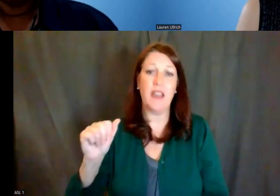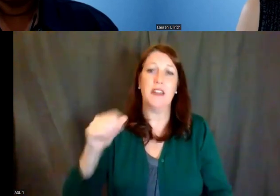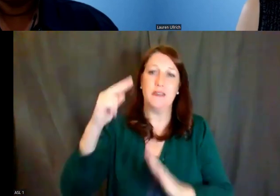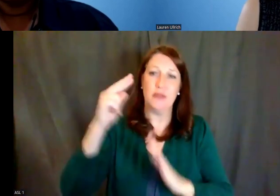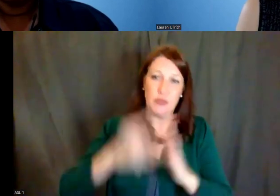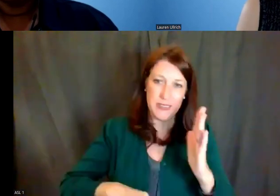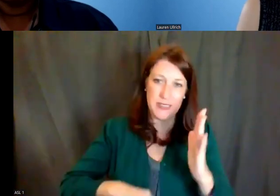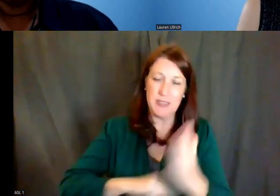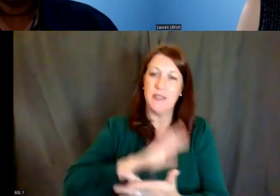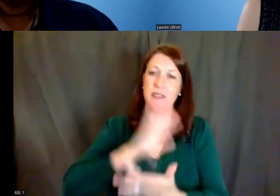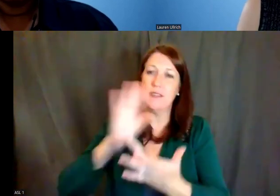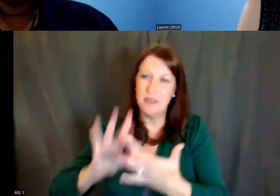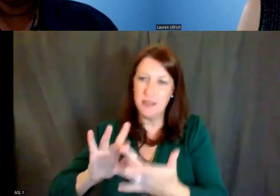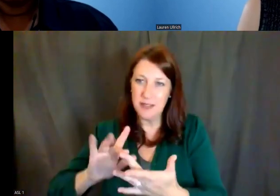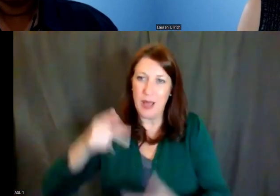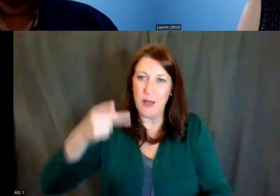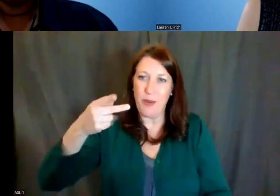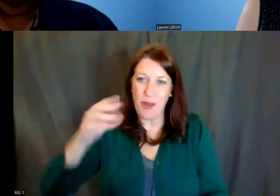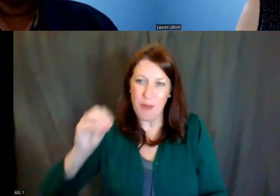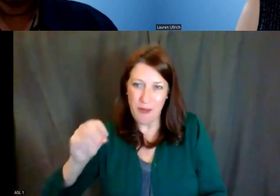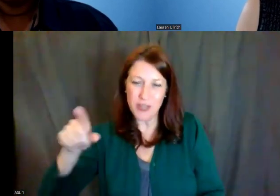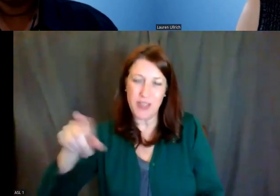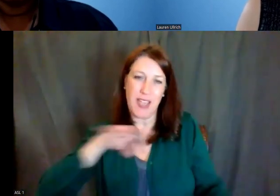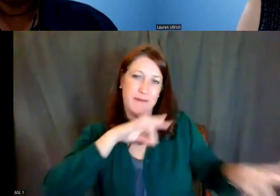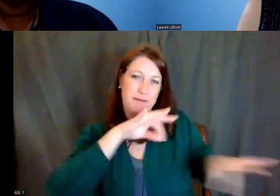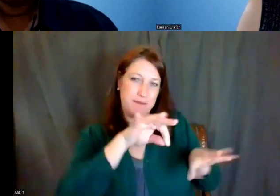and they can guide you on your exact situation.